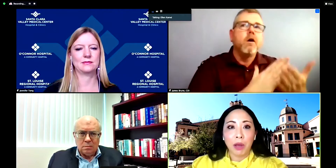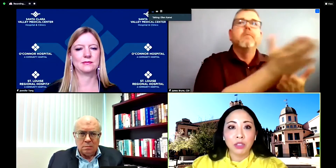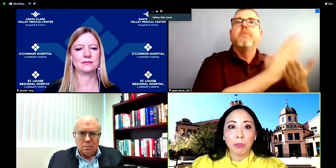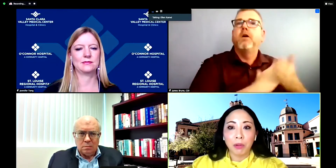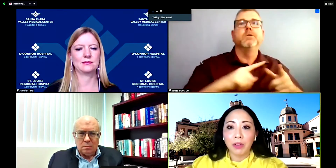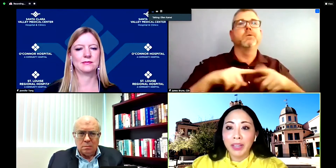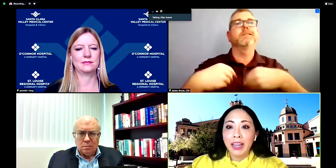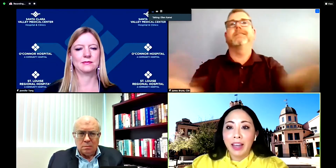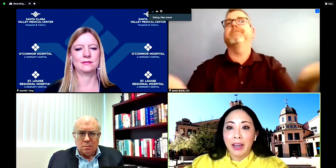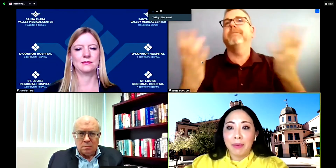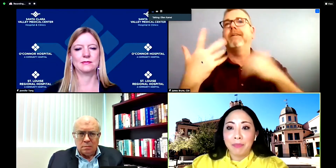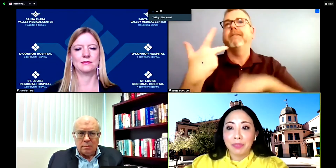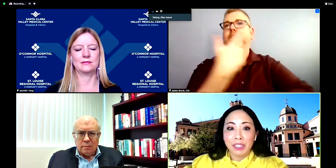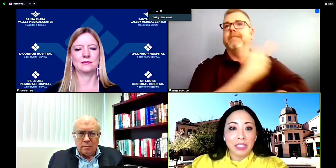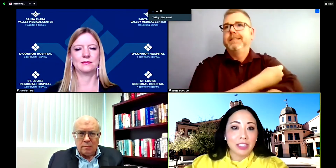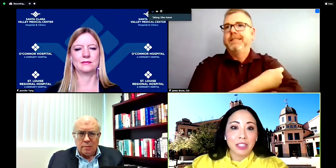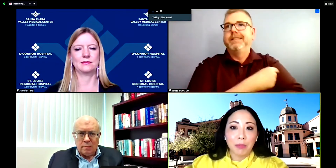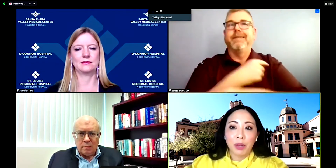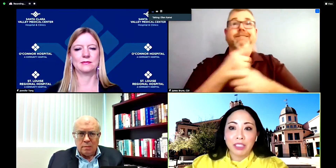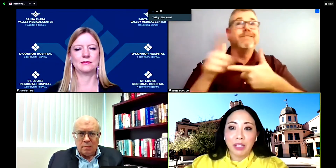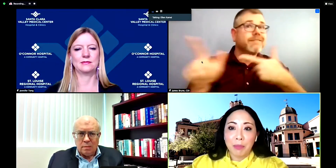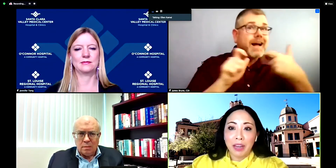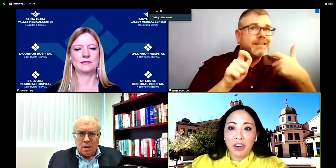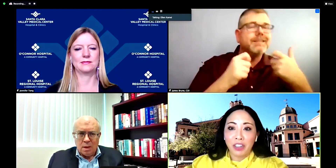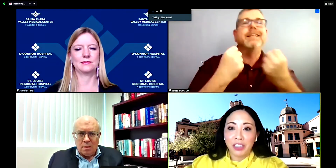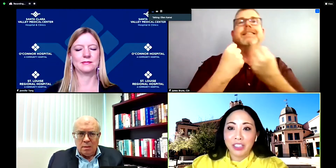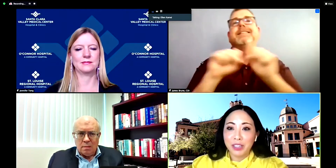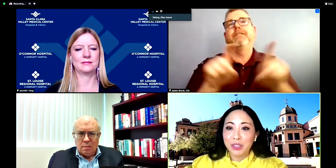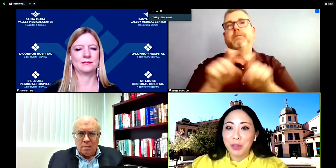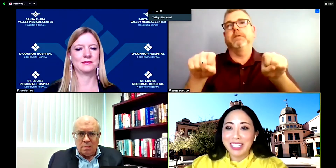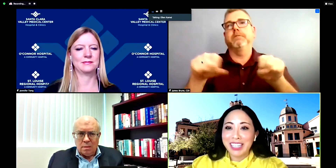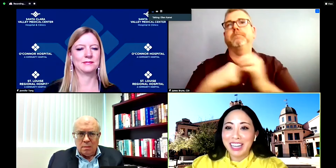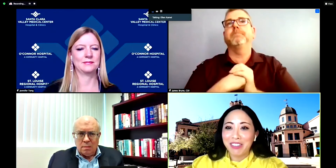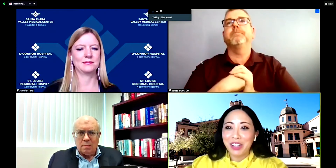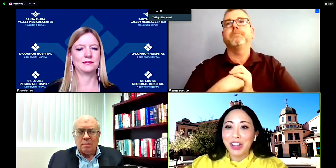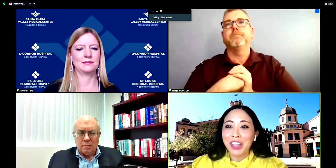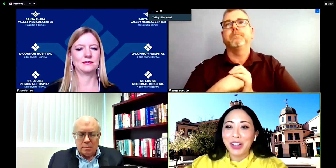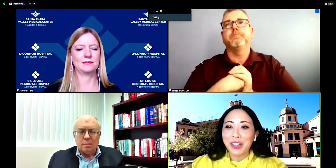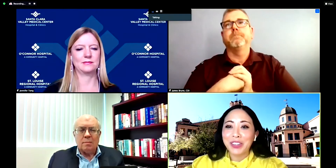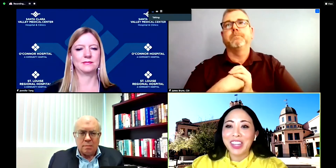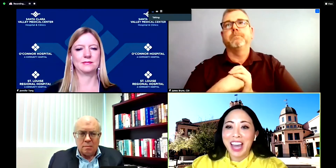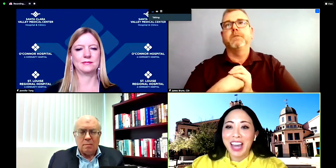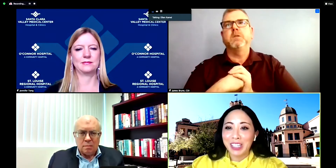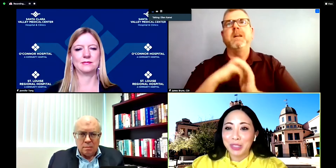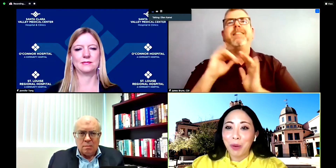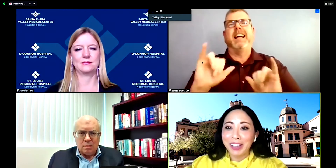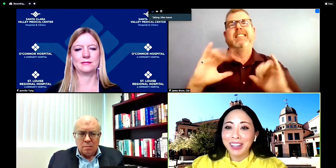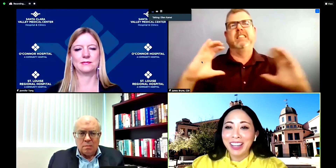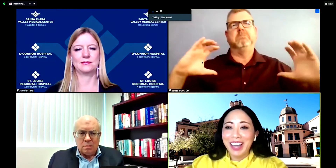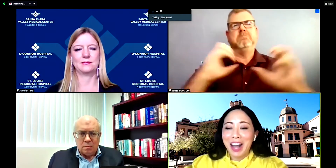possible, um to the points that were made earlier. So i just wanted to kind of include that, as well,